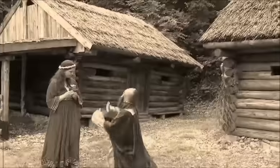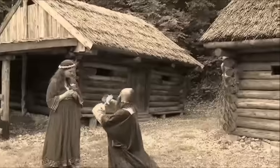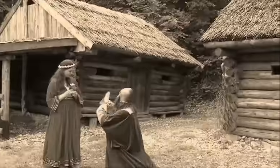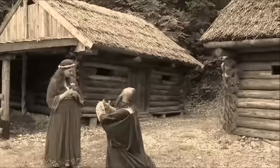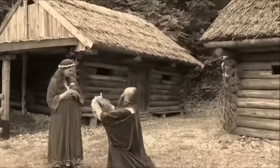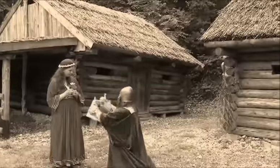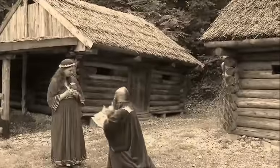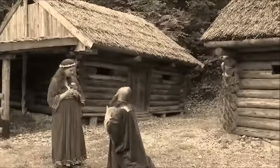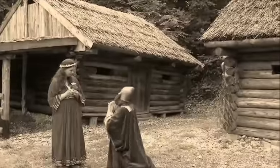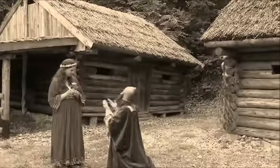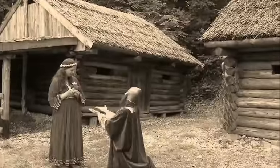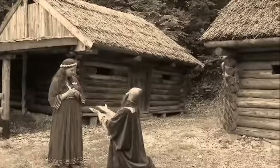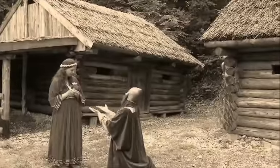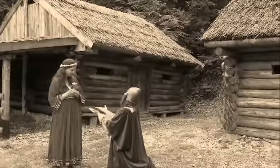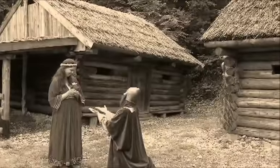Will you marry me?